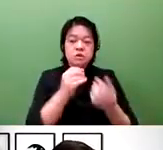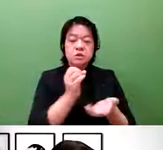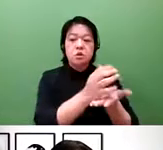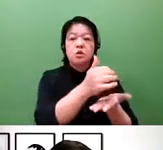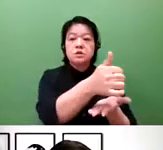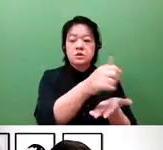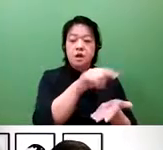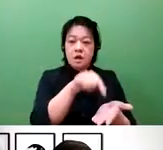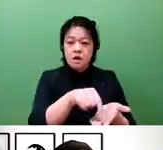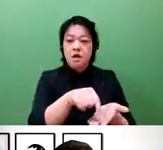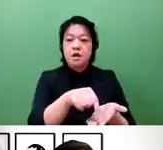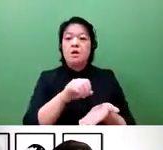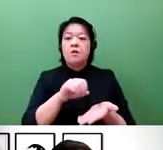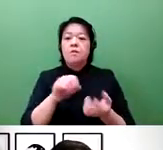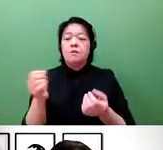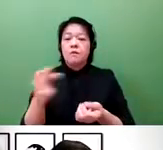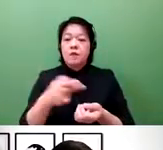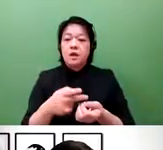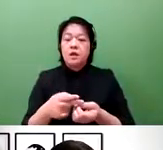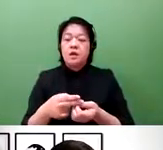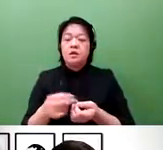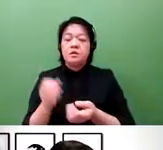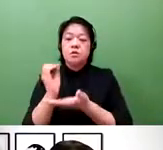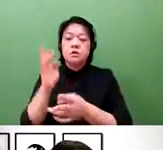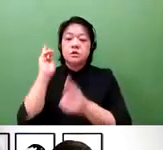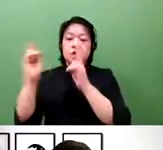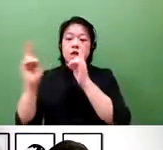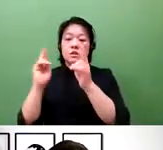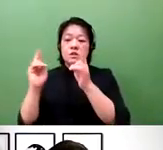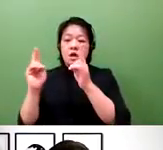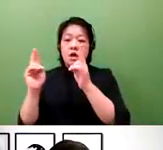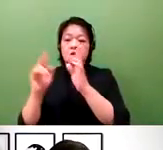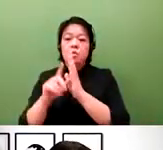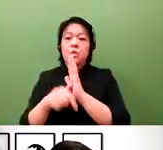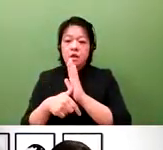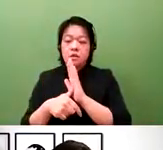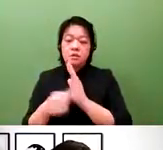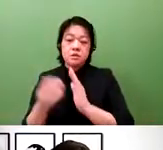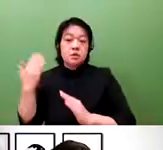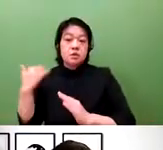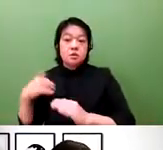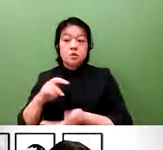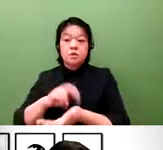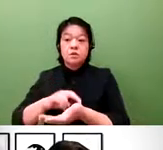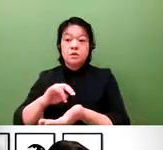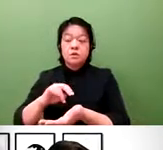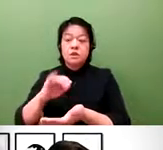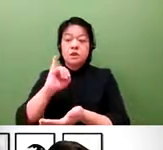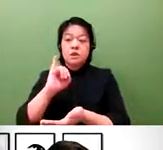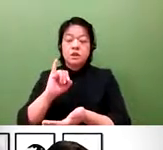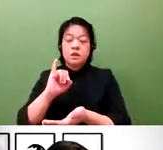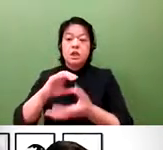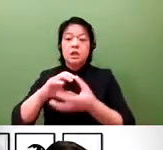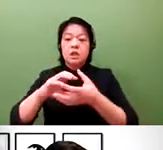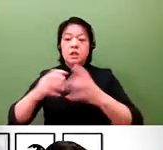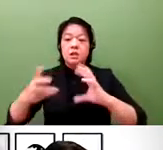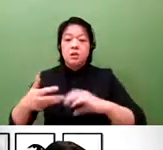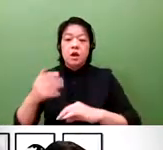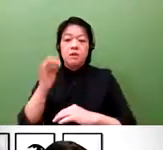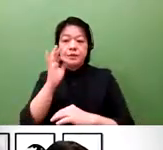There are, of course, angel investors and also venture capitalists. And also, as Dr. Iwami has mentioned